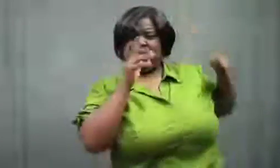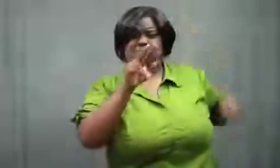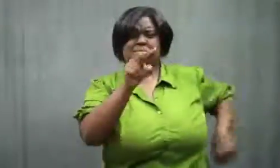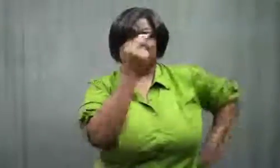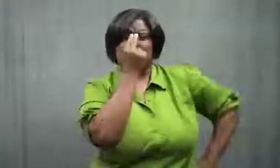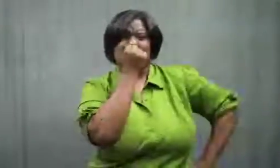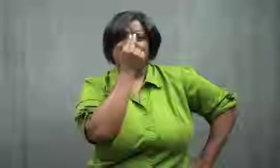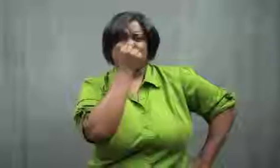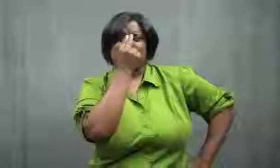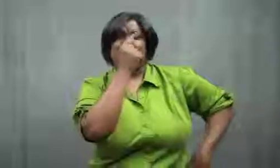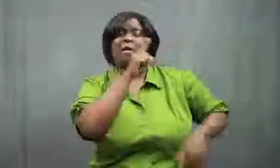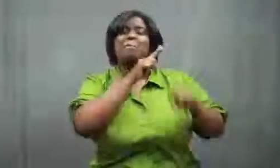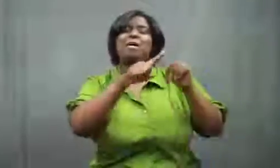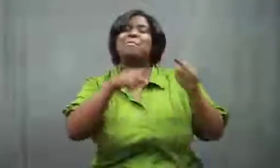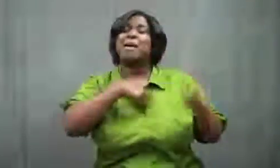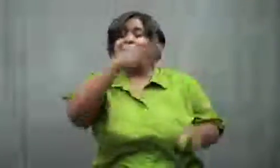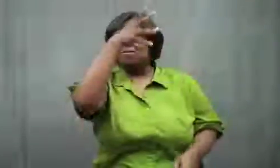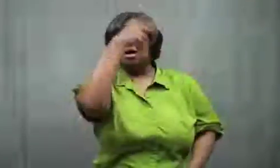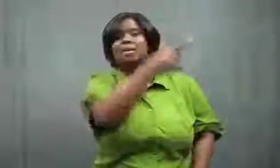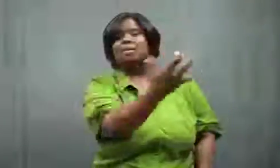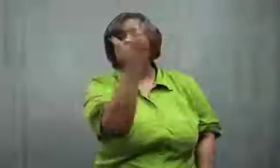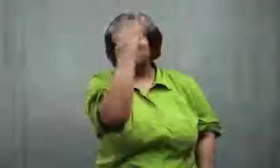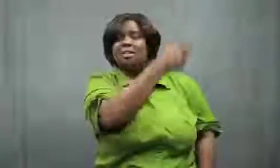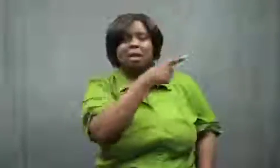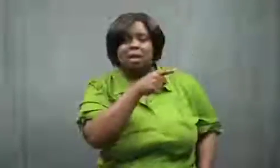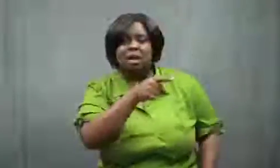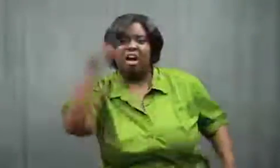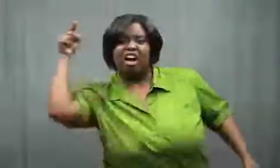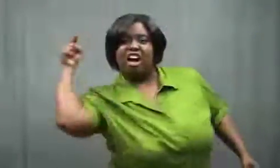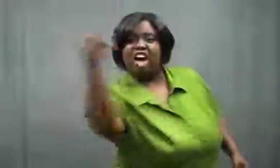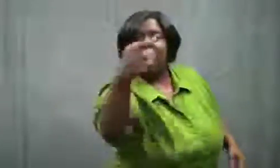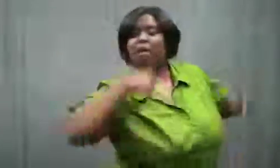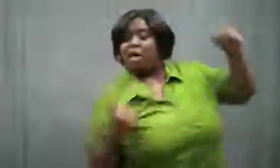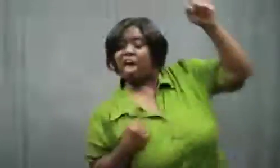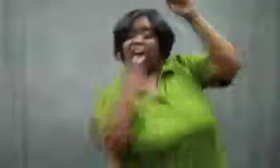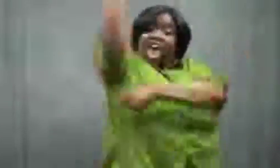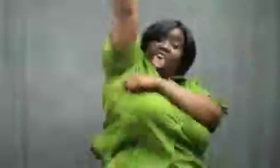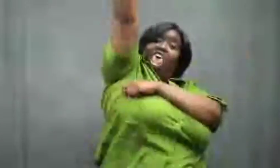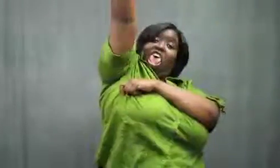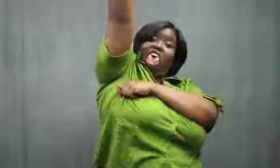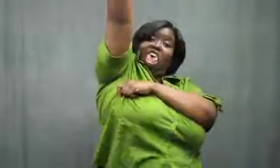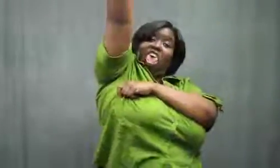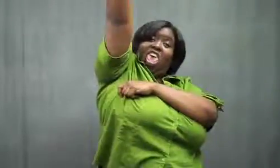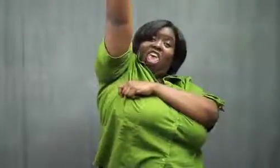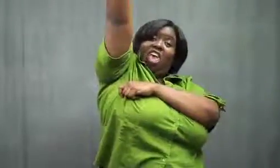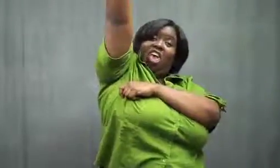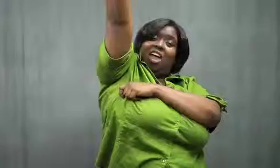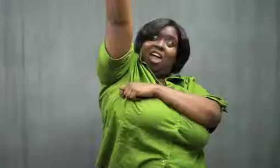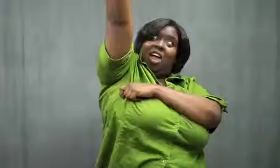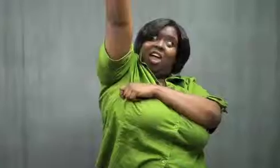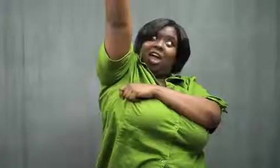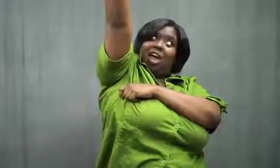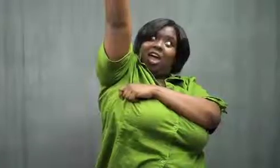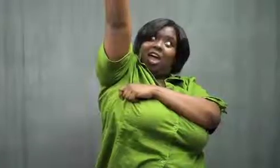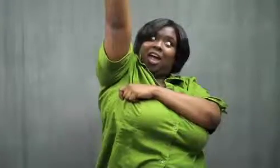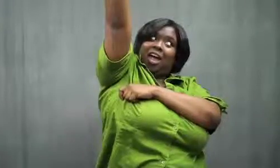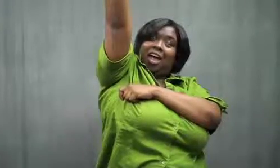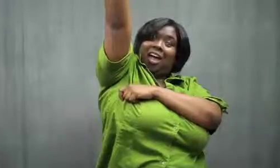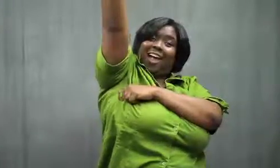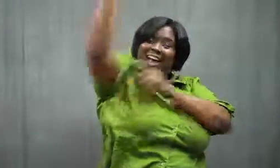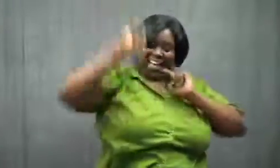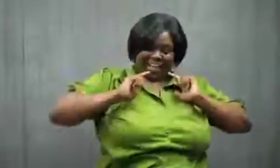My mother looked at me, wondering.